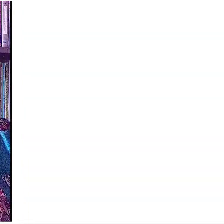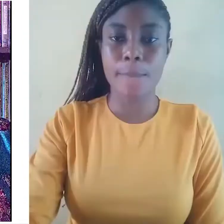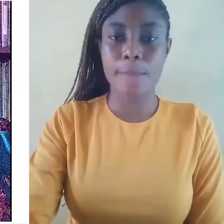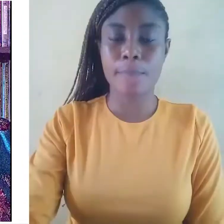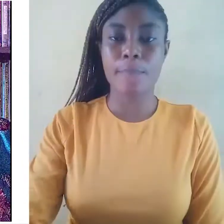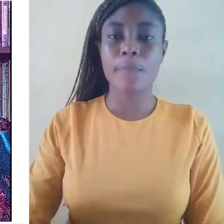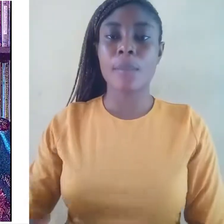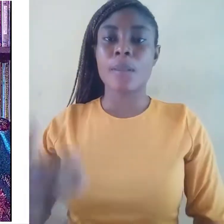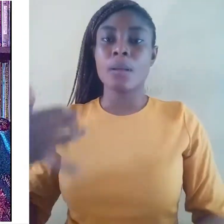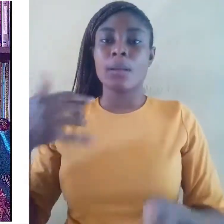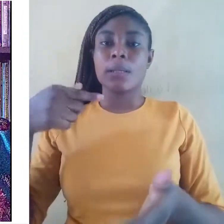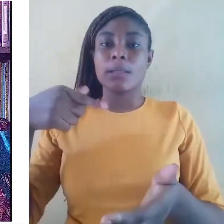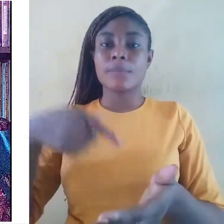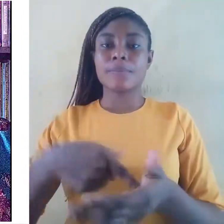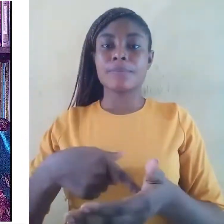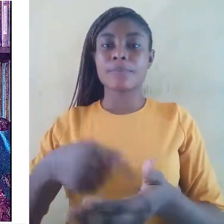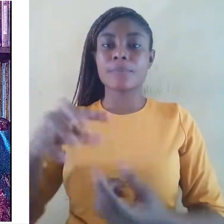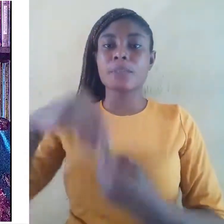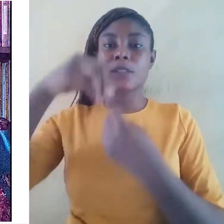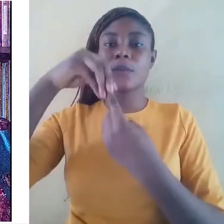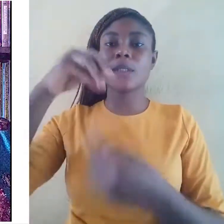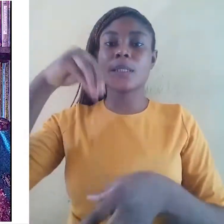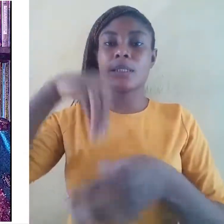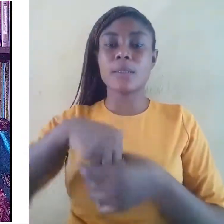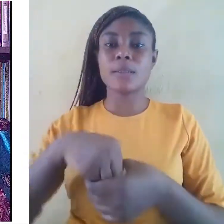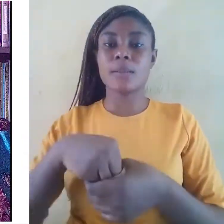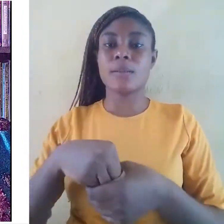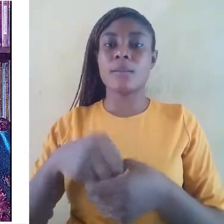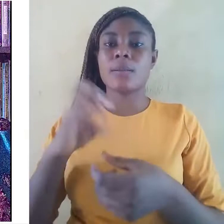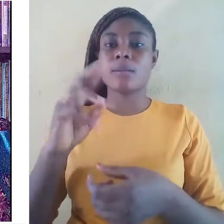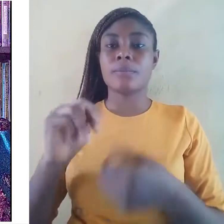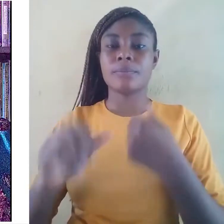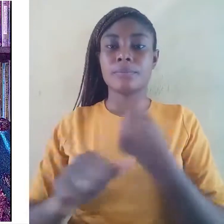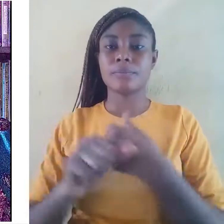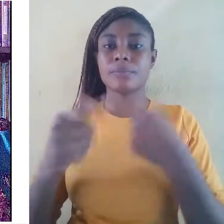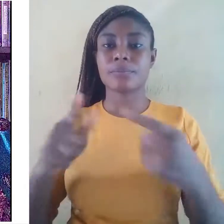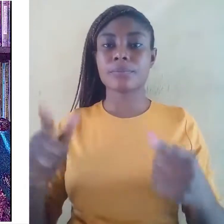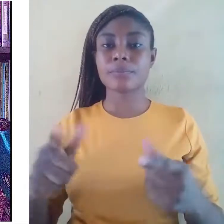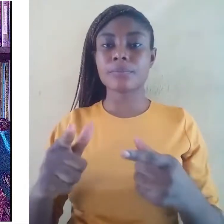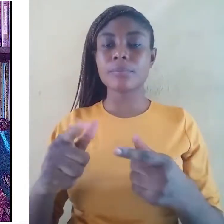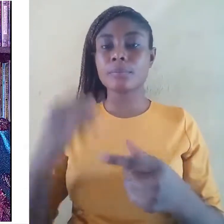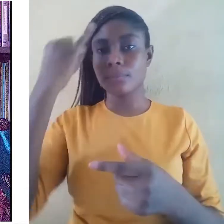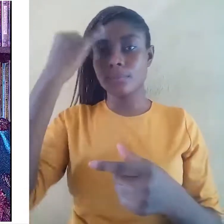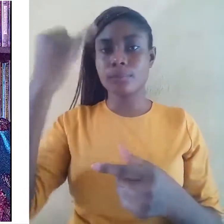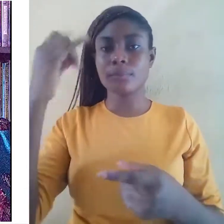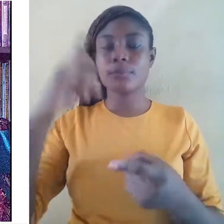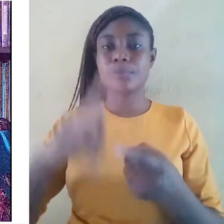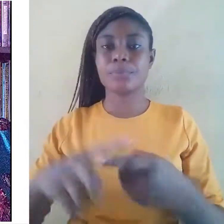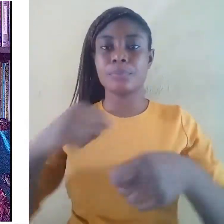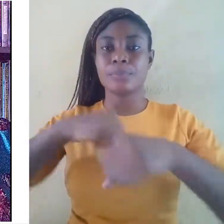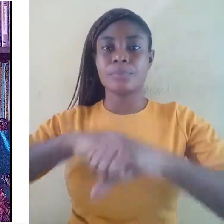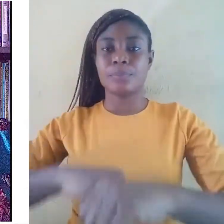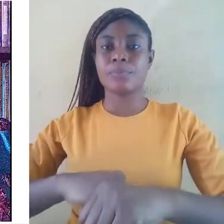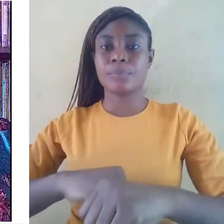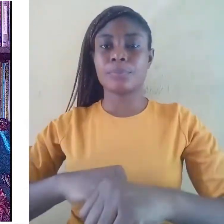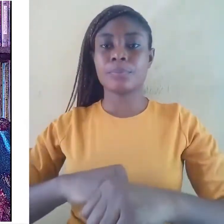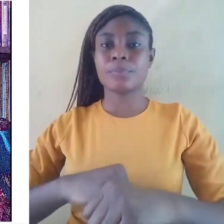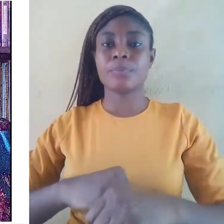especially in endangered languages. Initiatives to protect minority languages should therefore not focus only on education